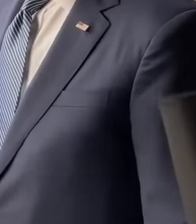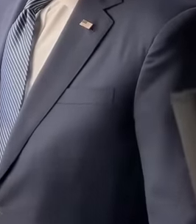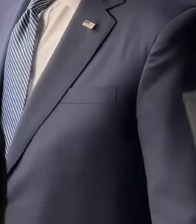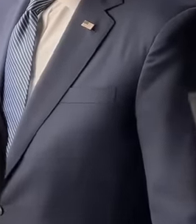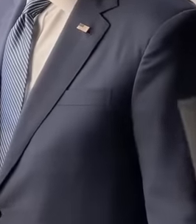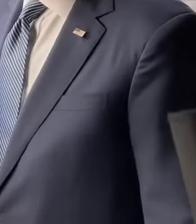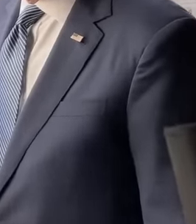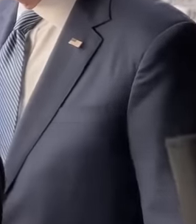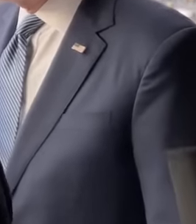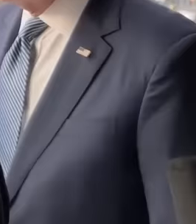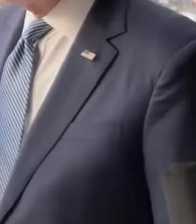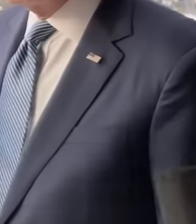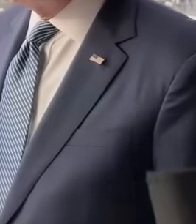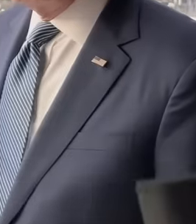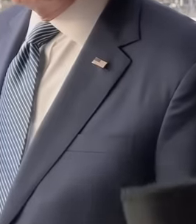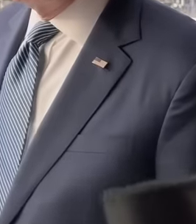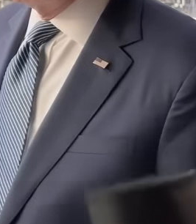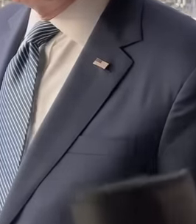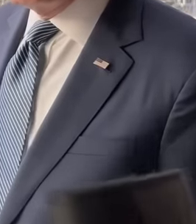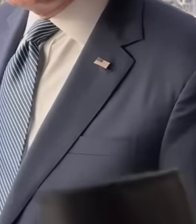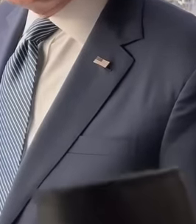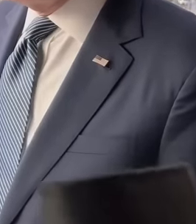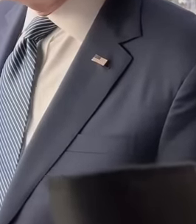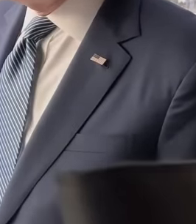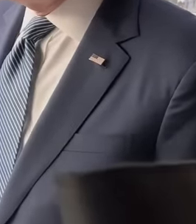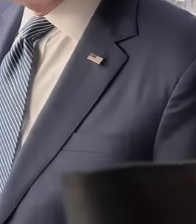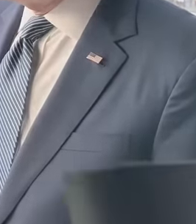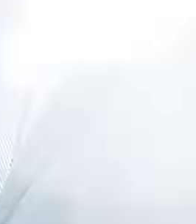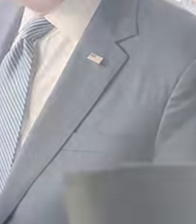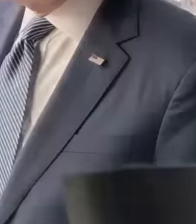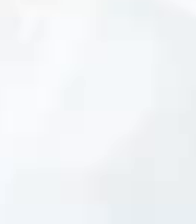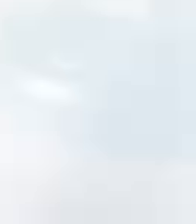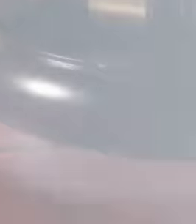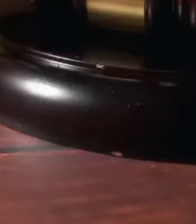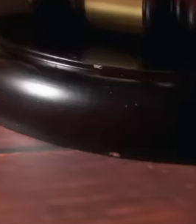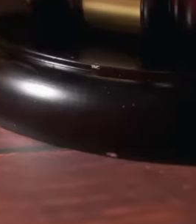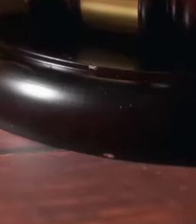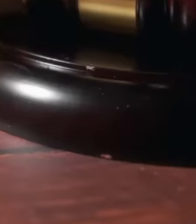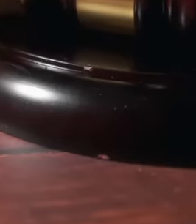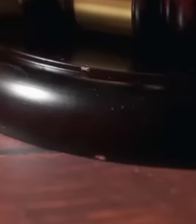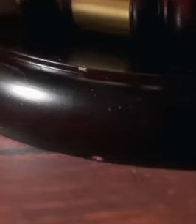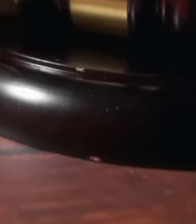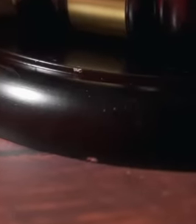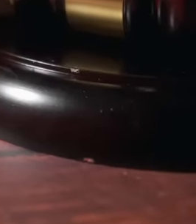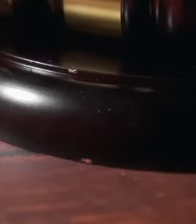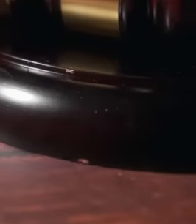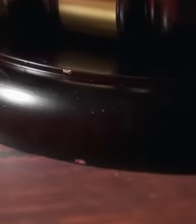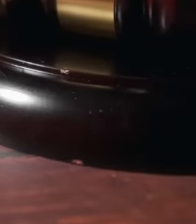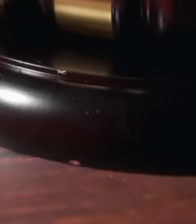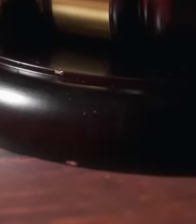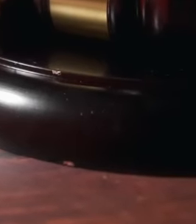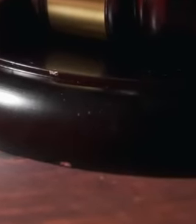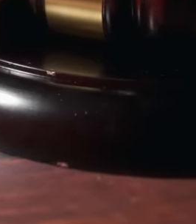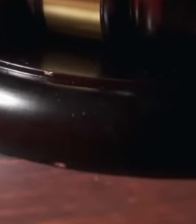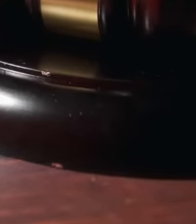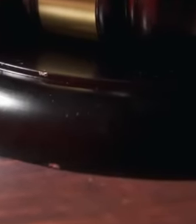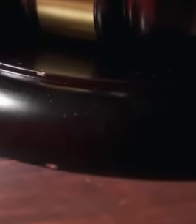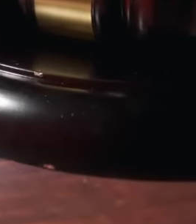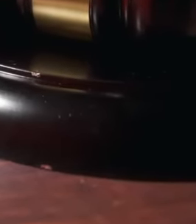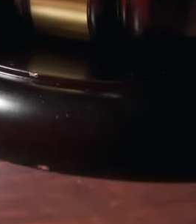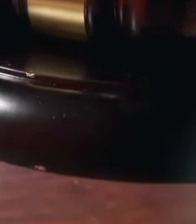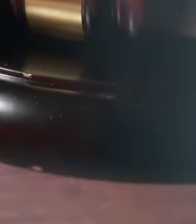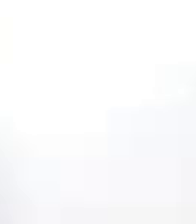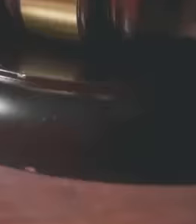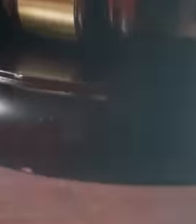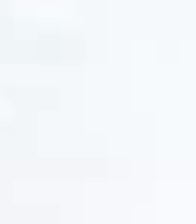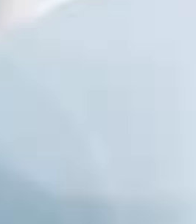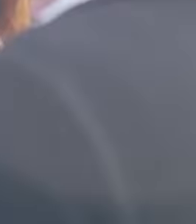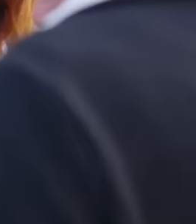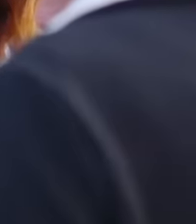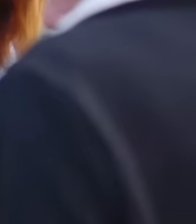carry out the judicial and fiscal reform in Mexico will greatly affect those businessmen